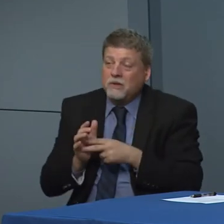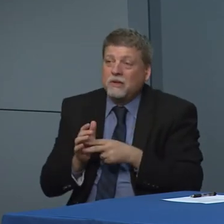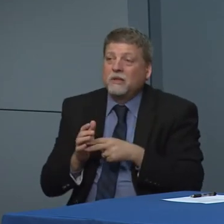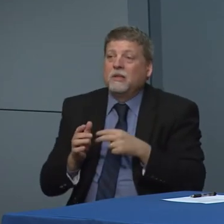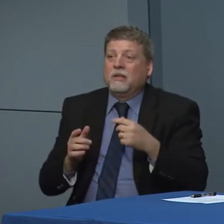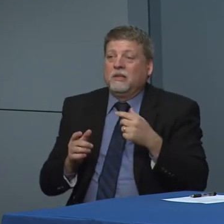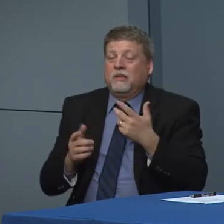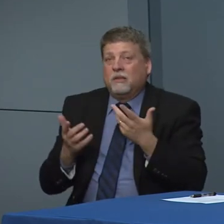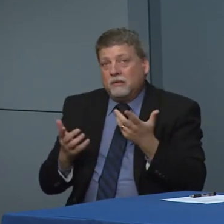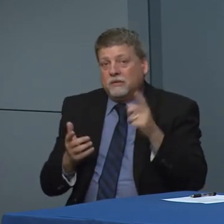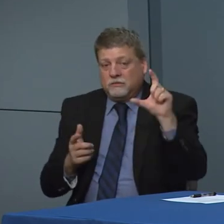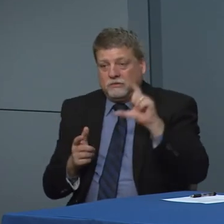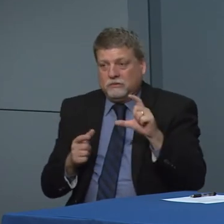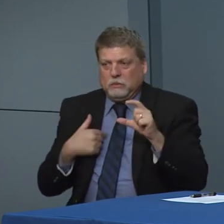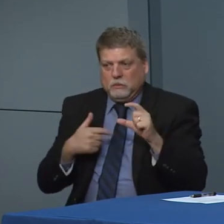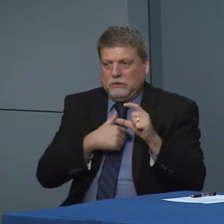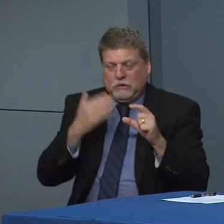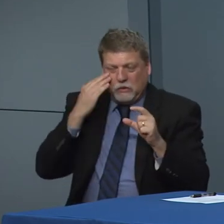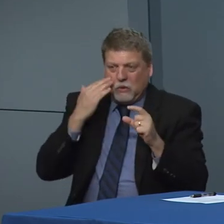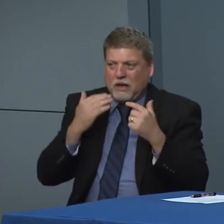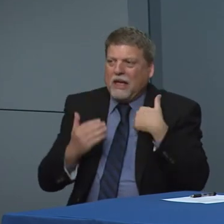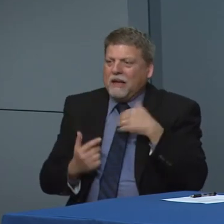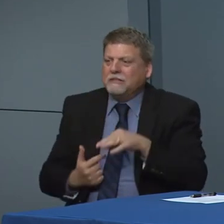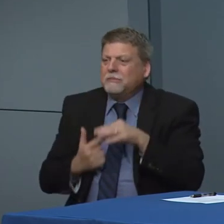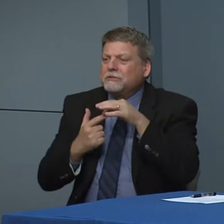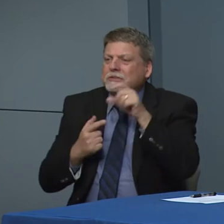one where resources are needed. But we also know that there's